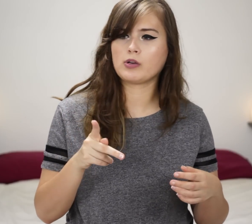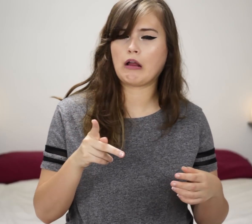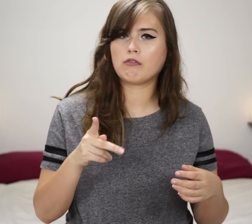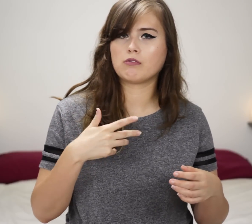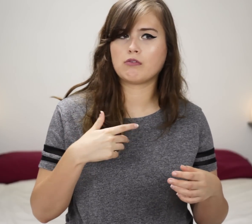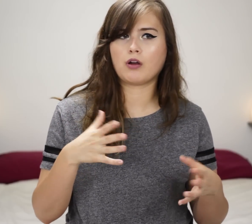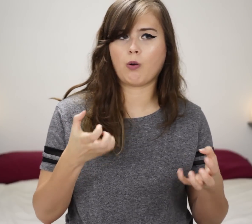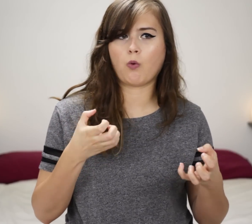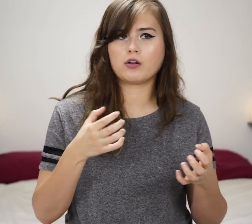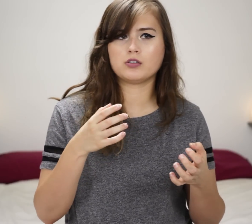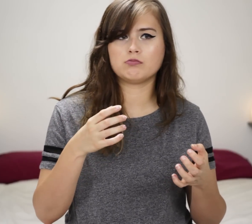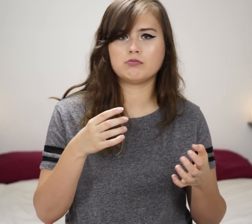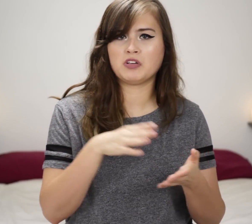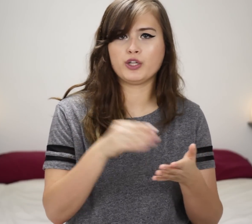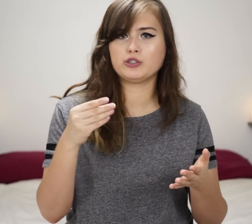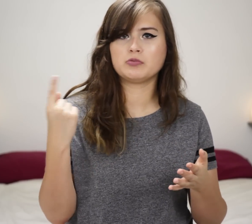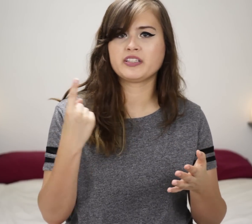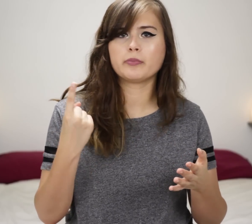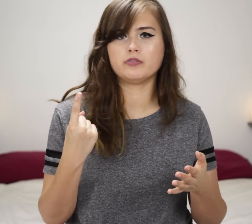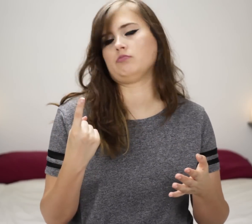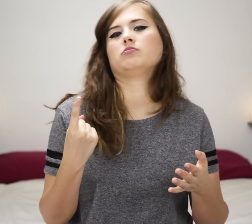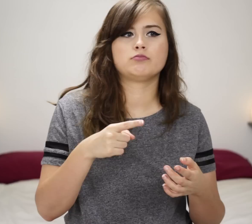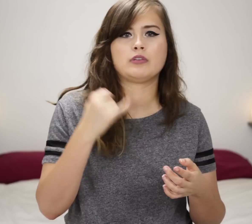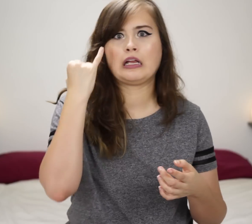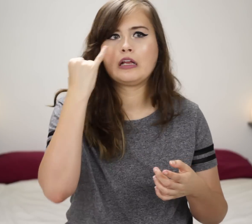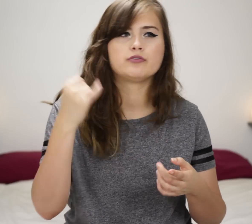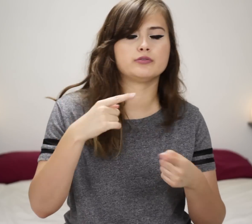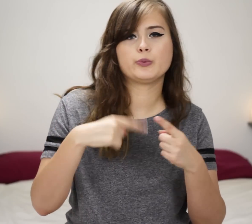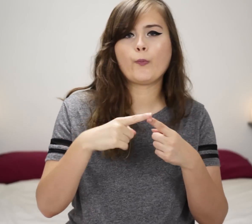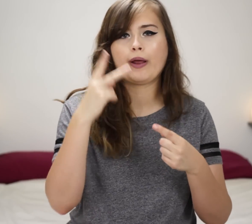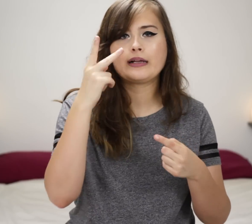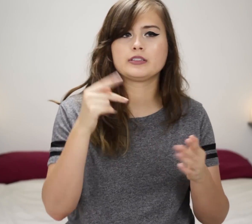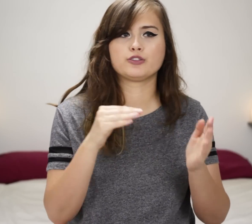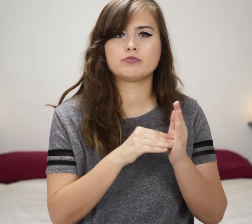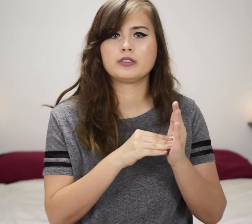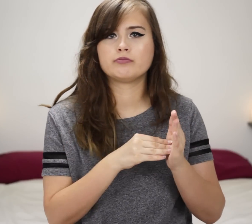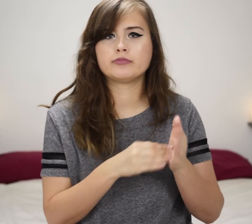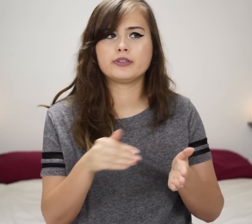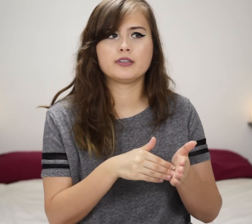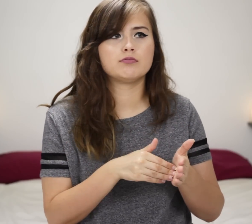"Alright. I want to learn something if/when I see her again."